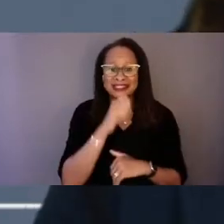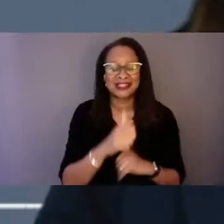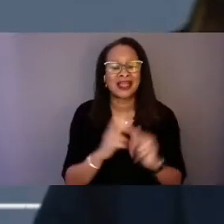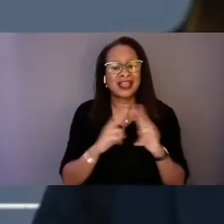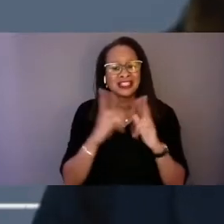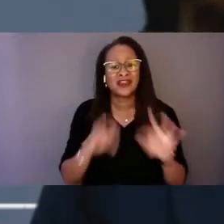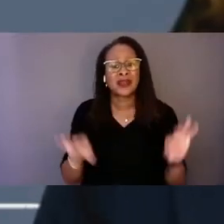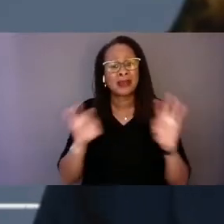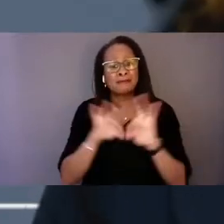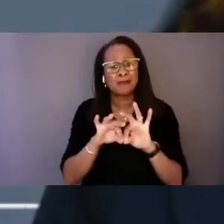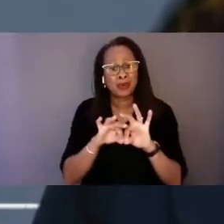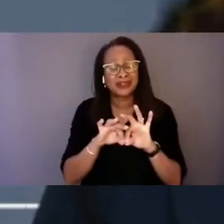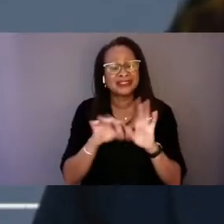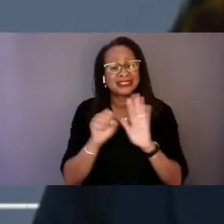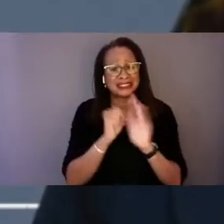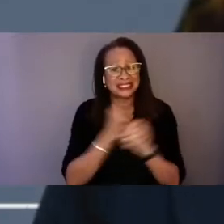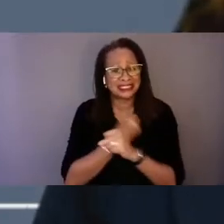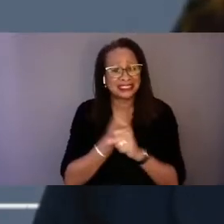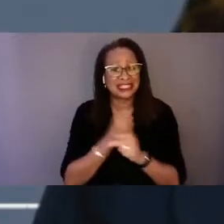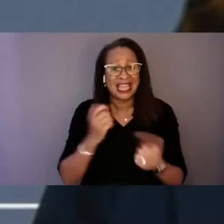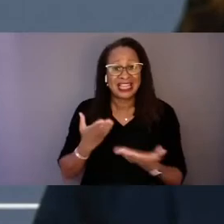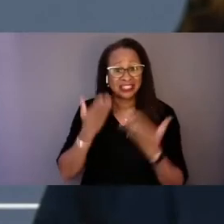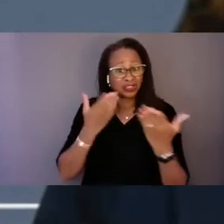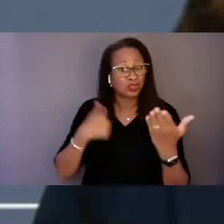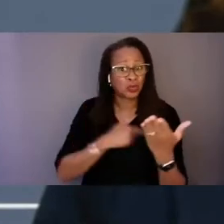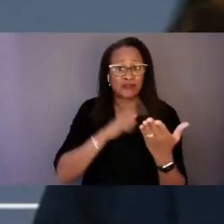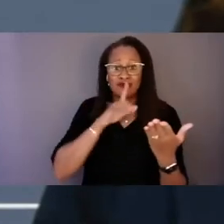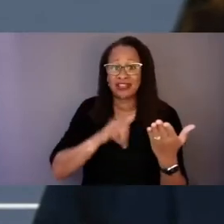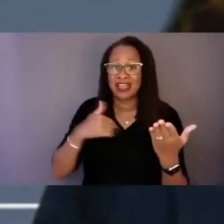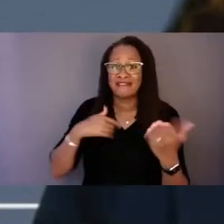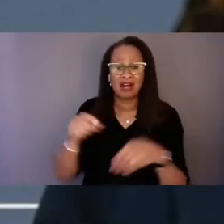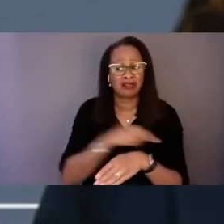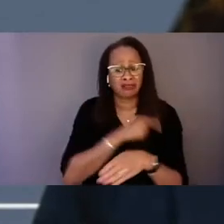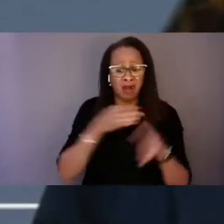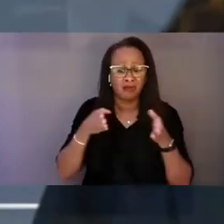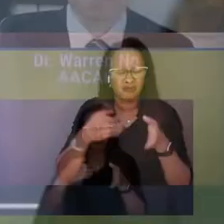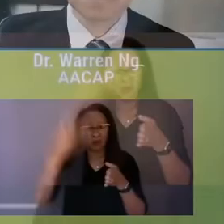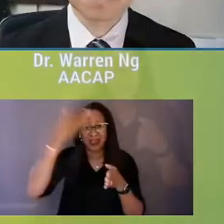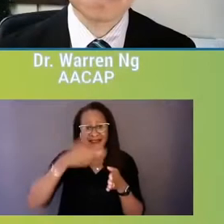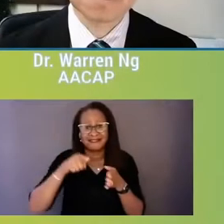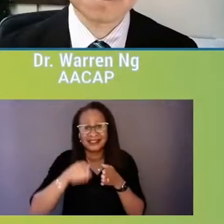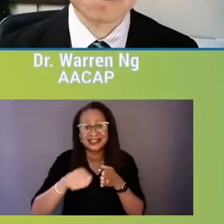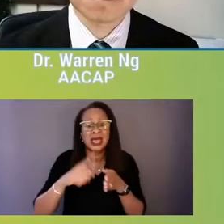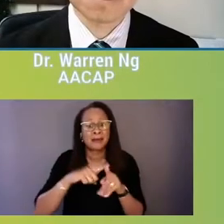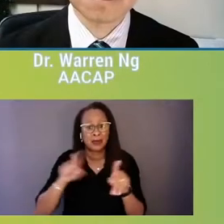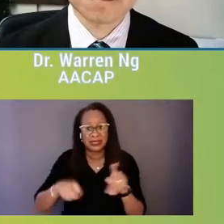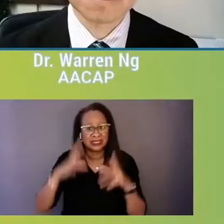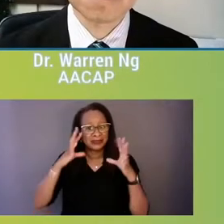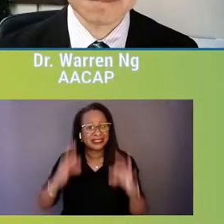and suggest that we really have a long road ahead of us, but we need to be intentional about this.